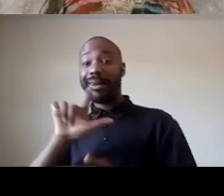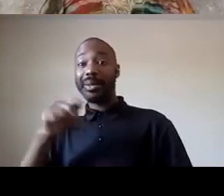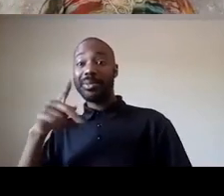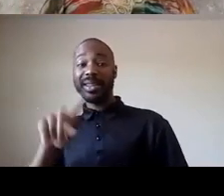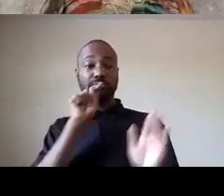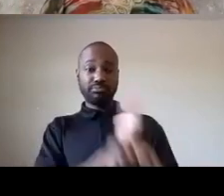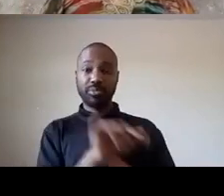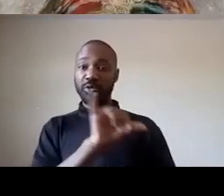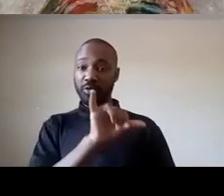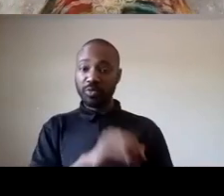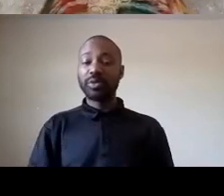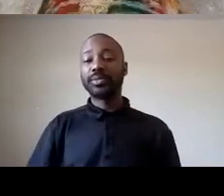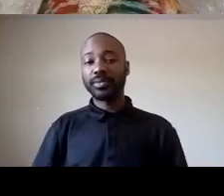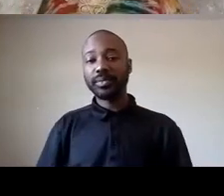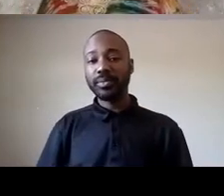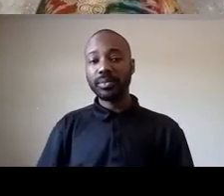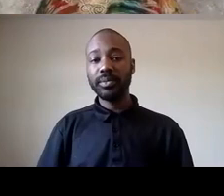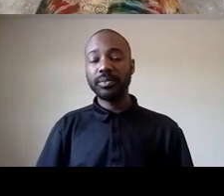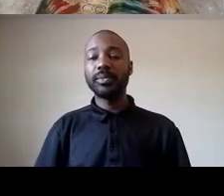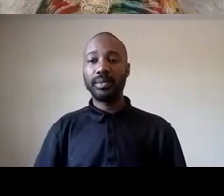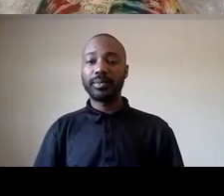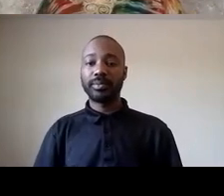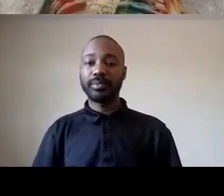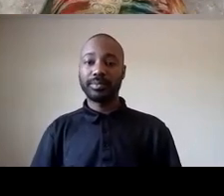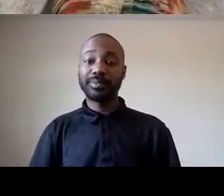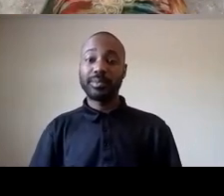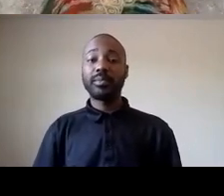um and her killers have been fired but not